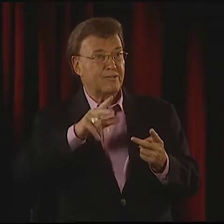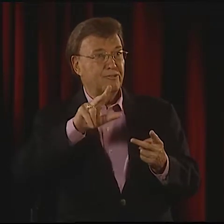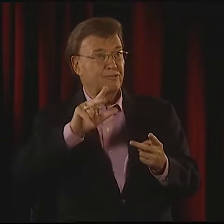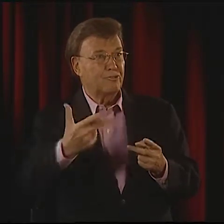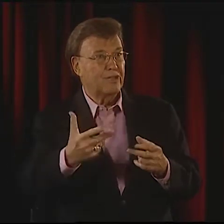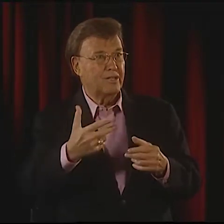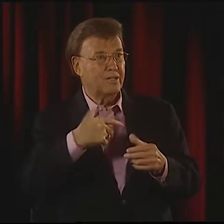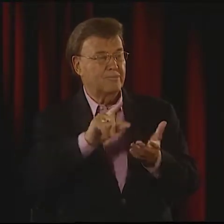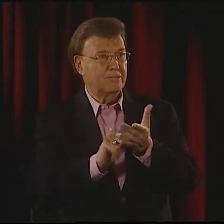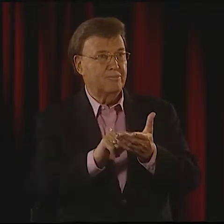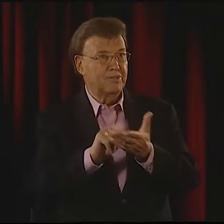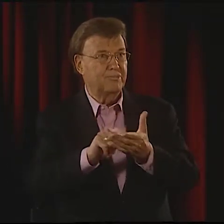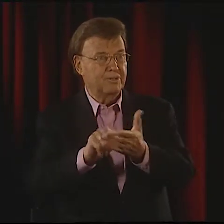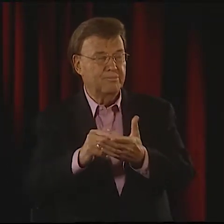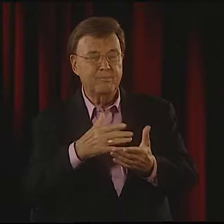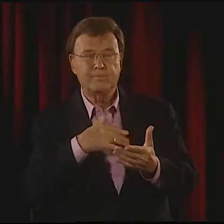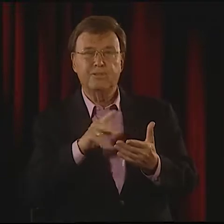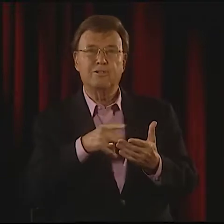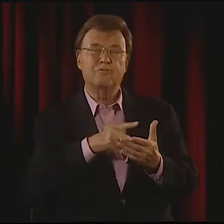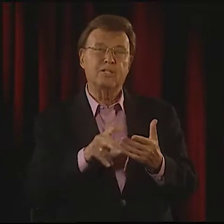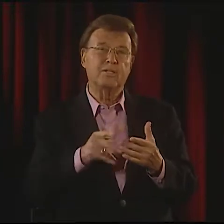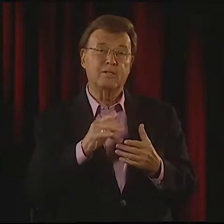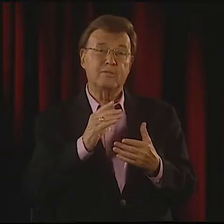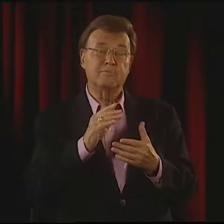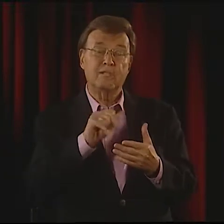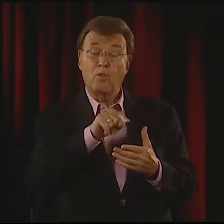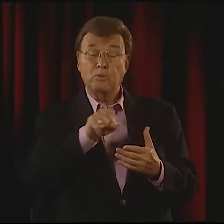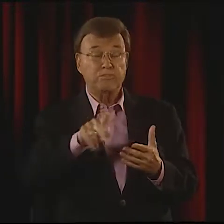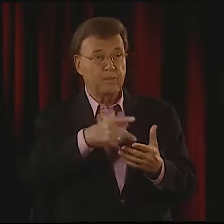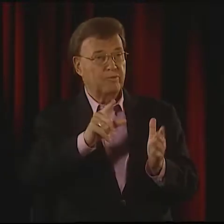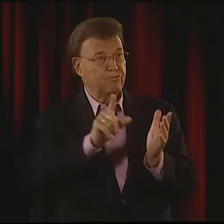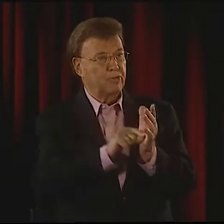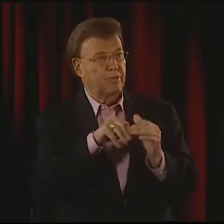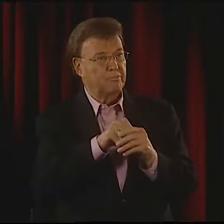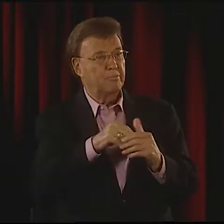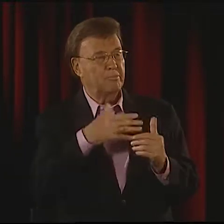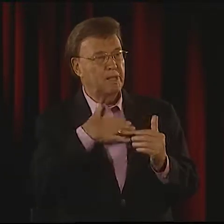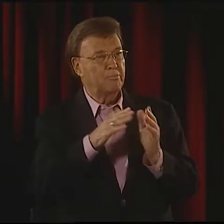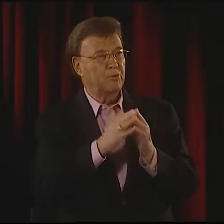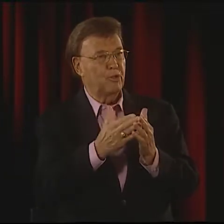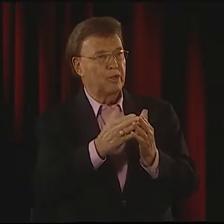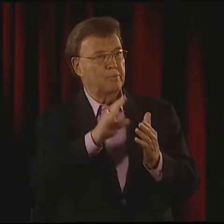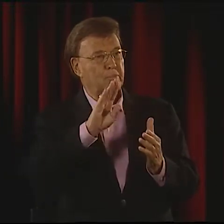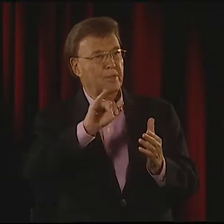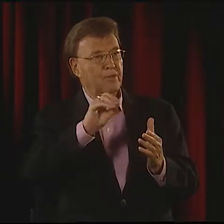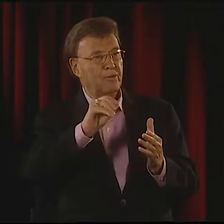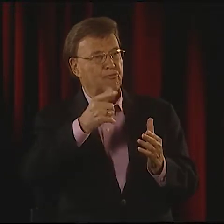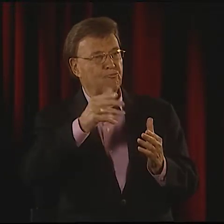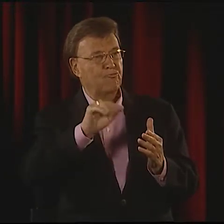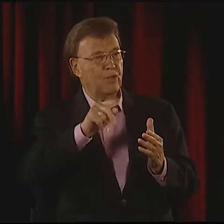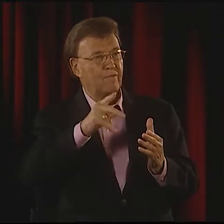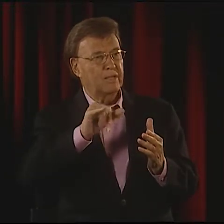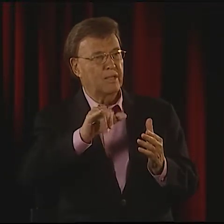AND I GOT IN ONCE, TWICE, 3 TIMES. I KEPT GETTING MORE PUBLISHED, AND I HAVE POEMS